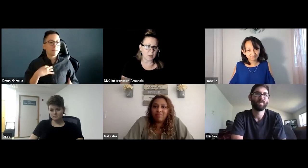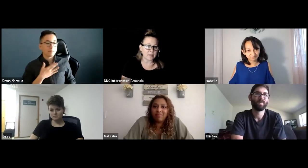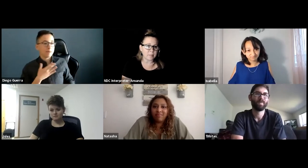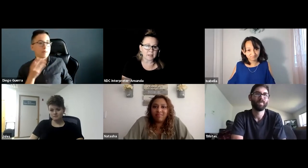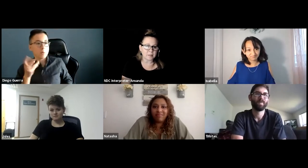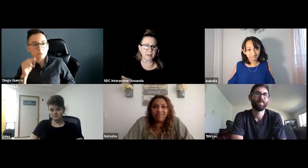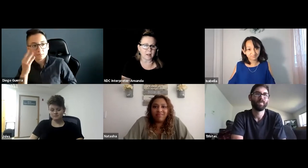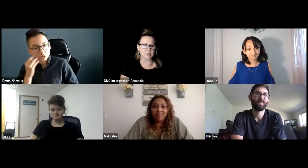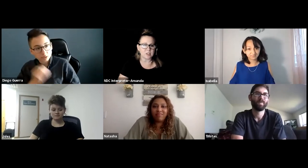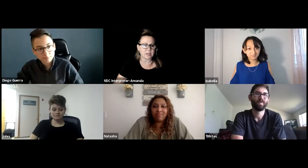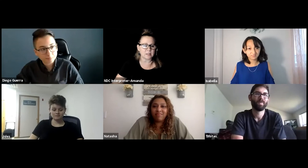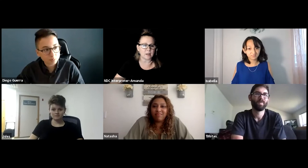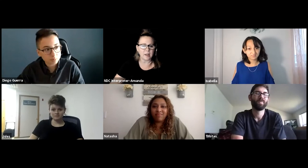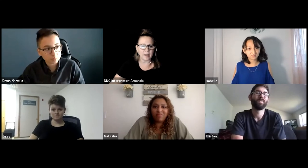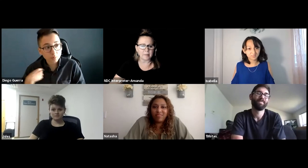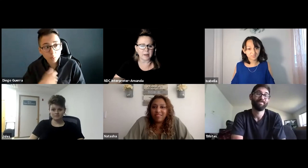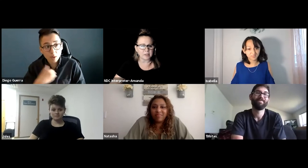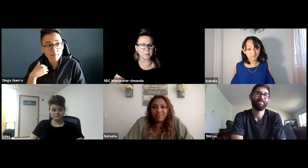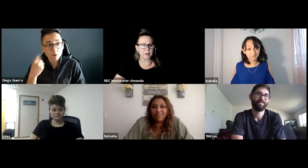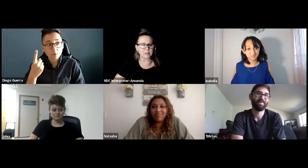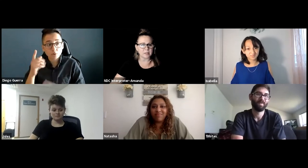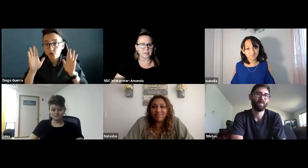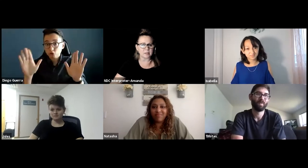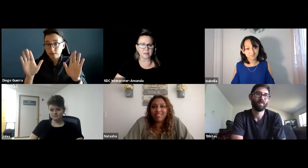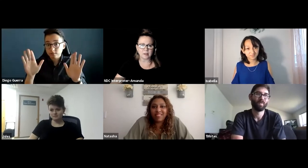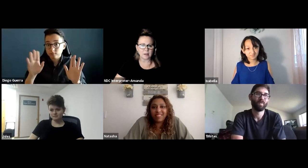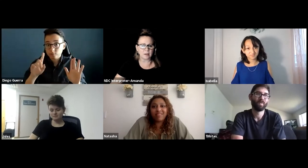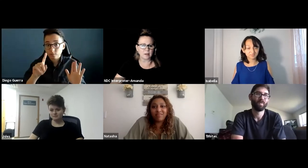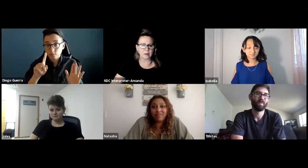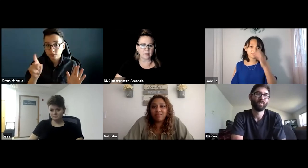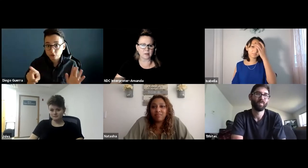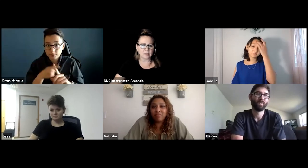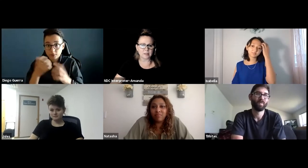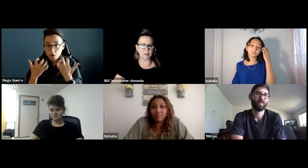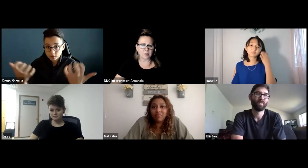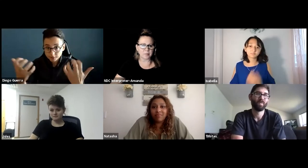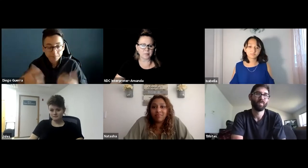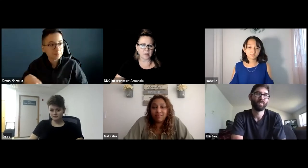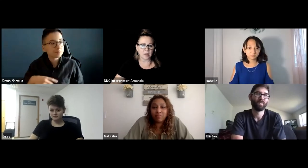I think back to my college days and my own experiences. Goodness. Thank you.